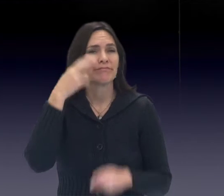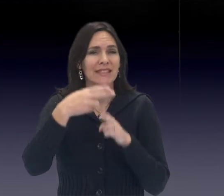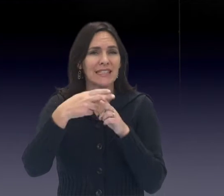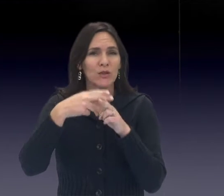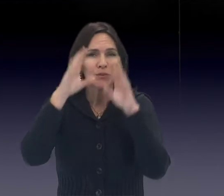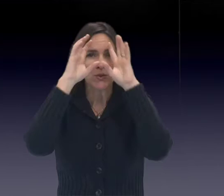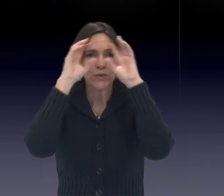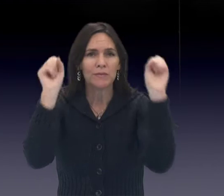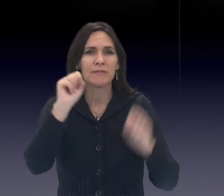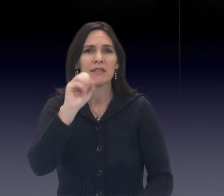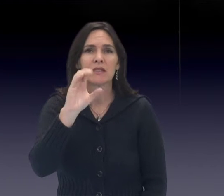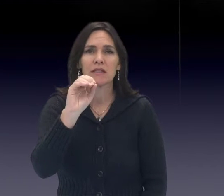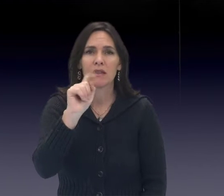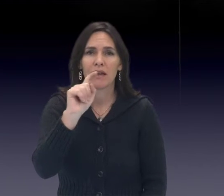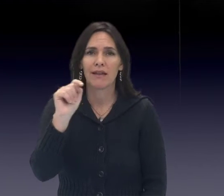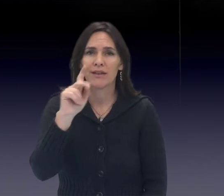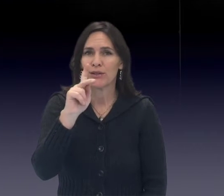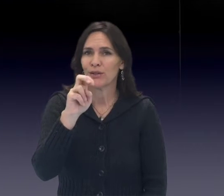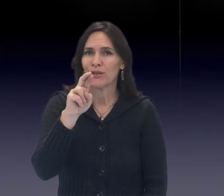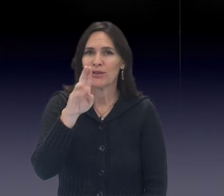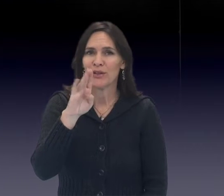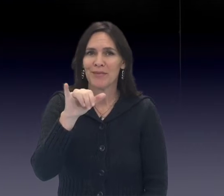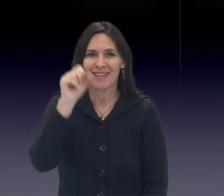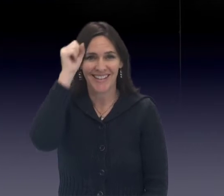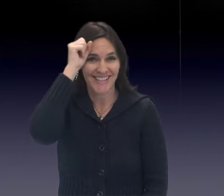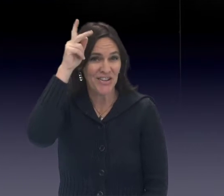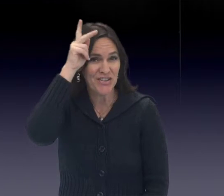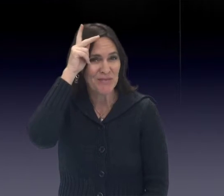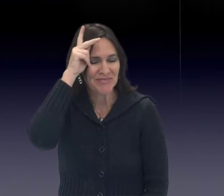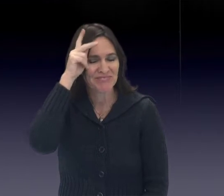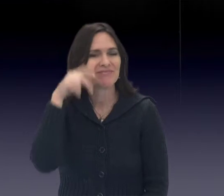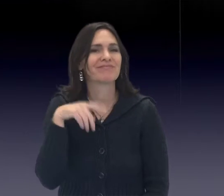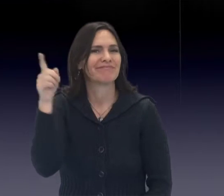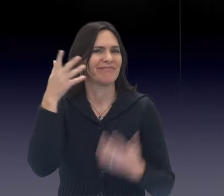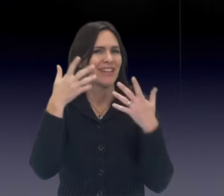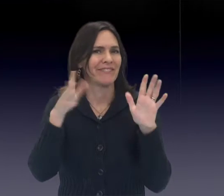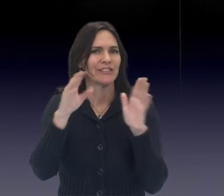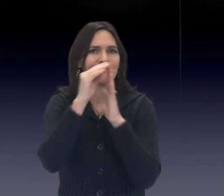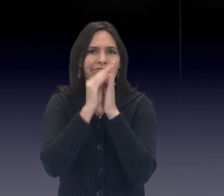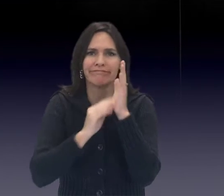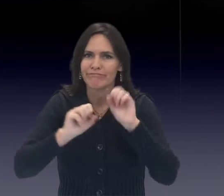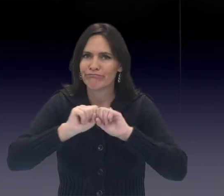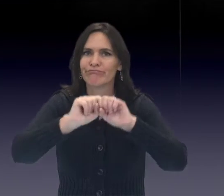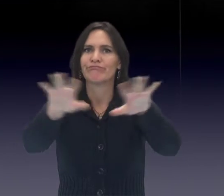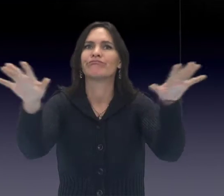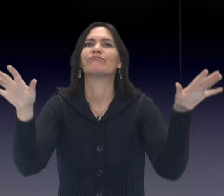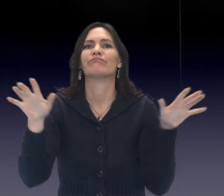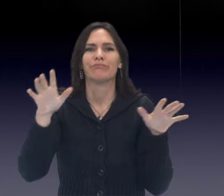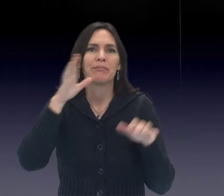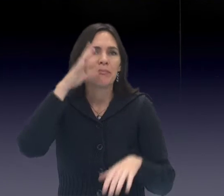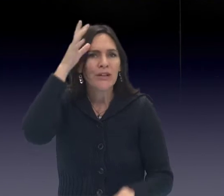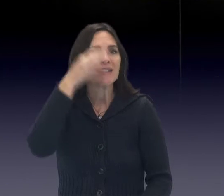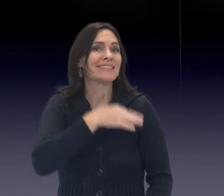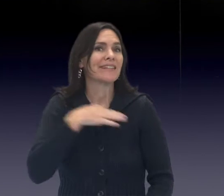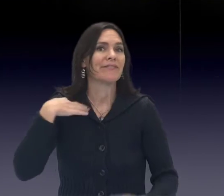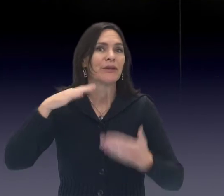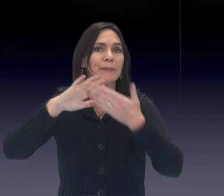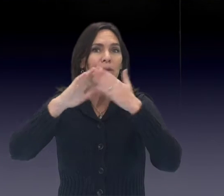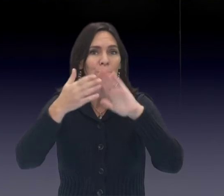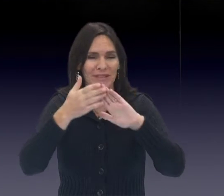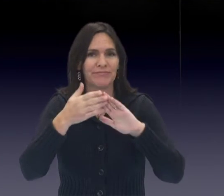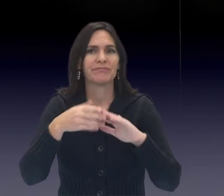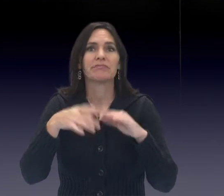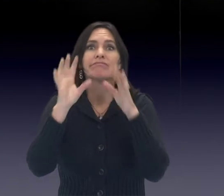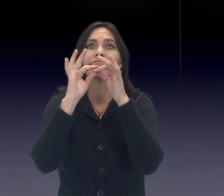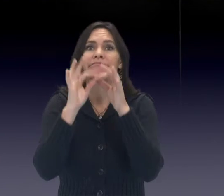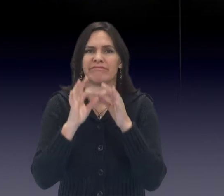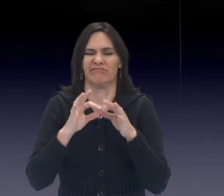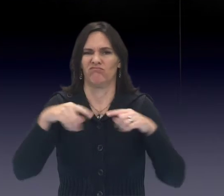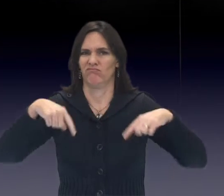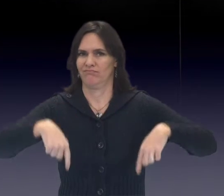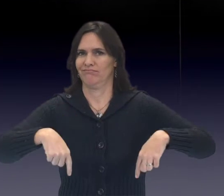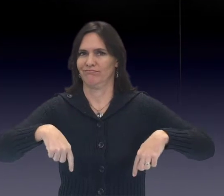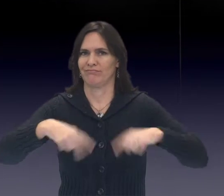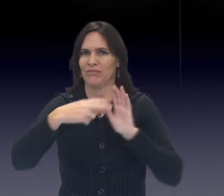The interim Superintendent Scott Kerby's distributed message can be read below (in English and Spanish).